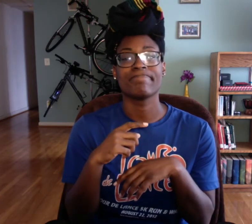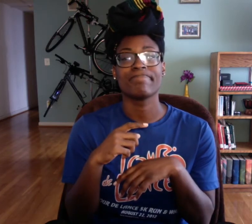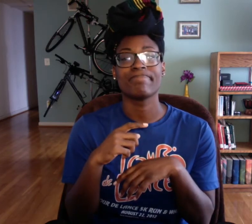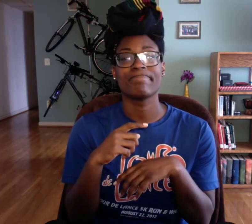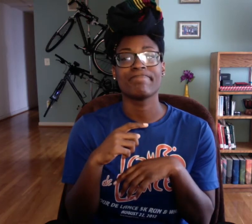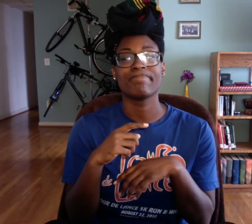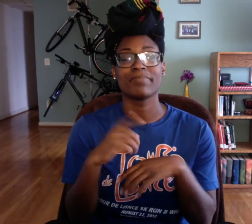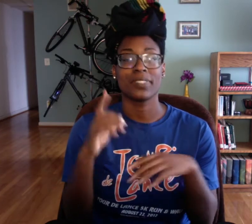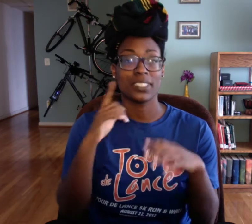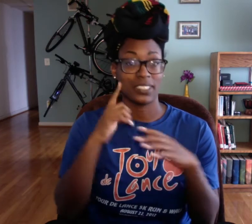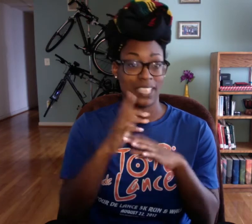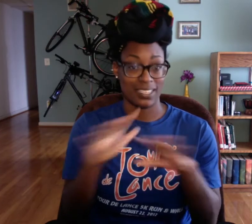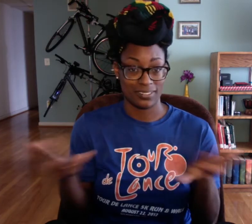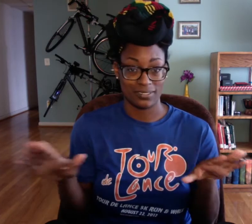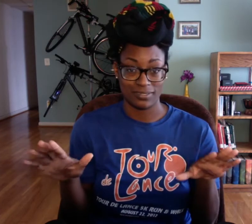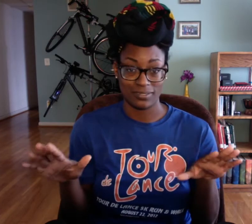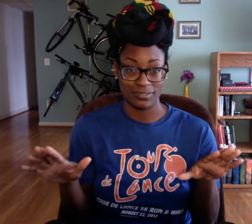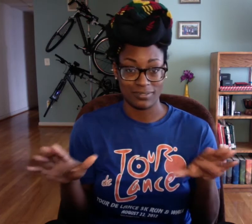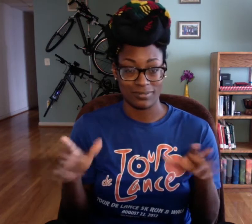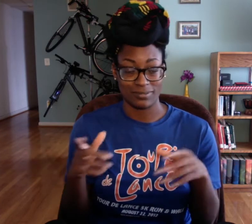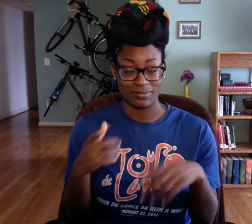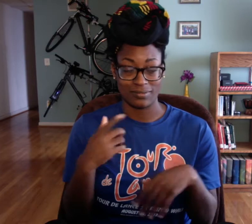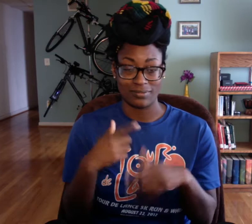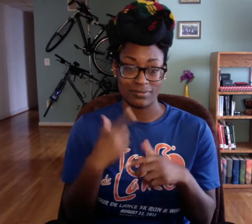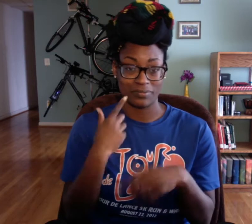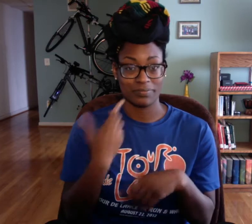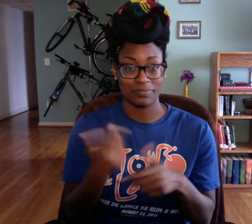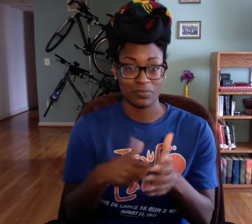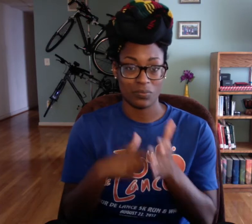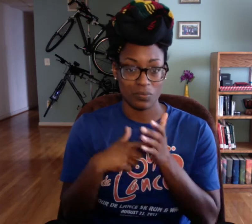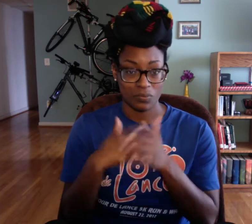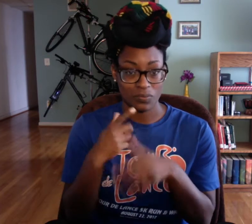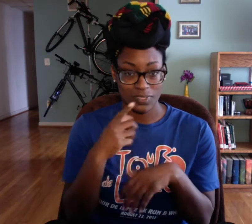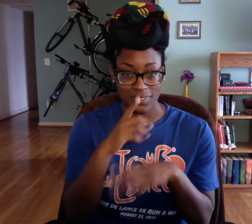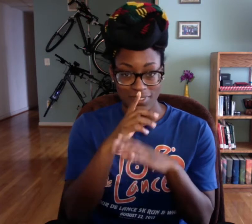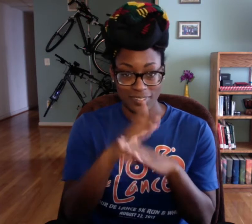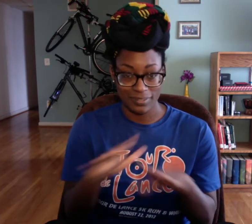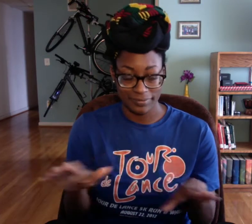They require silence.